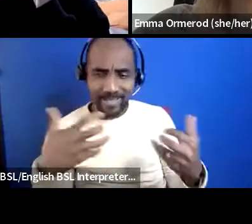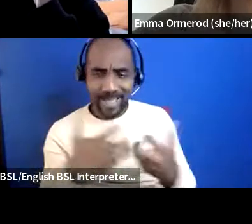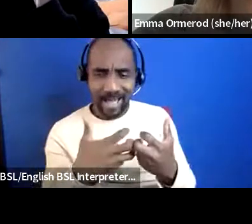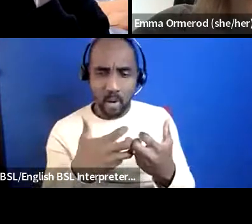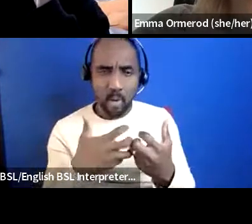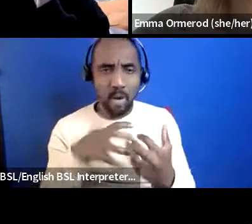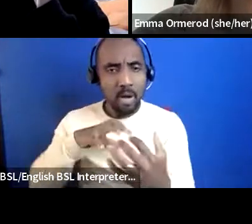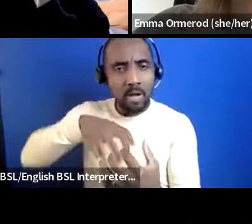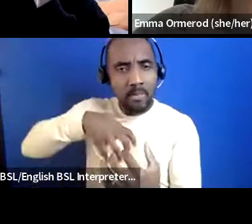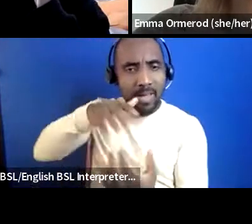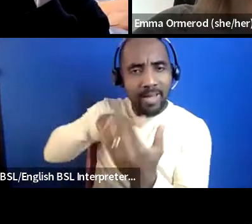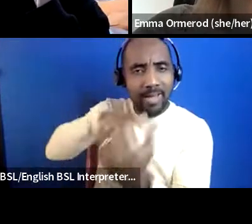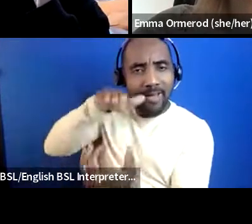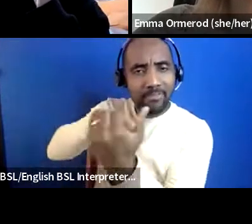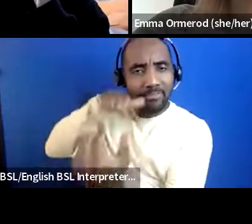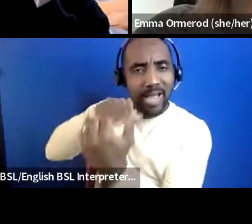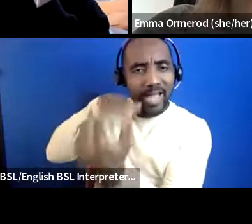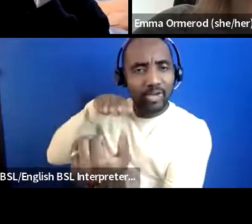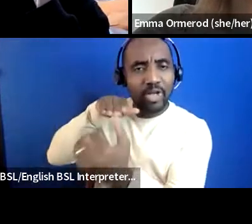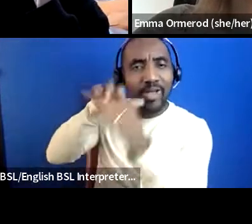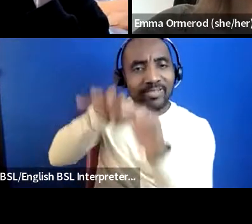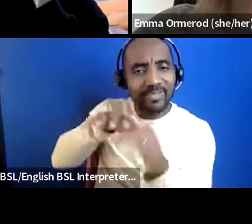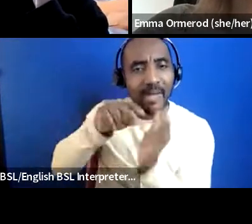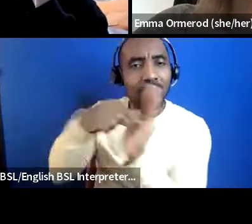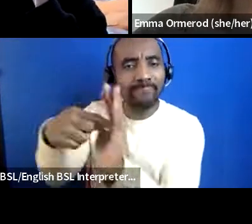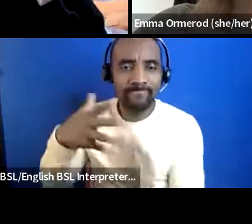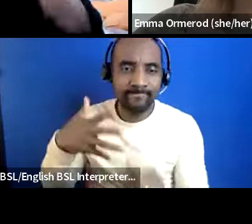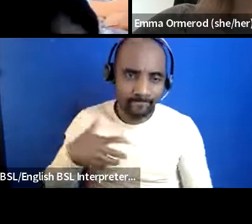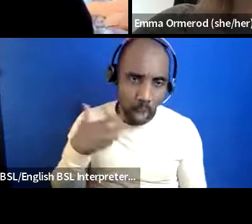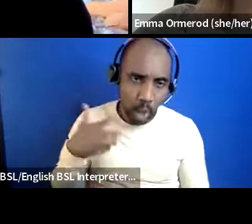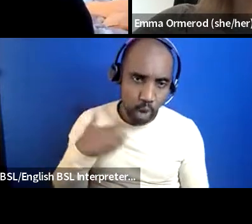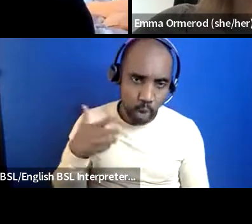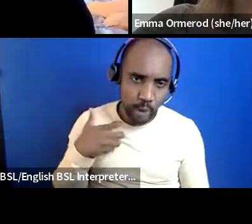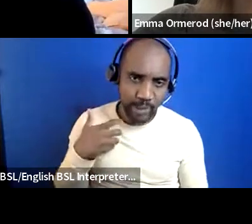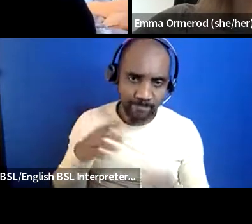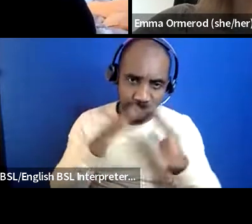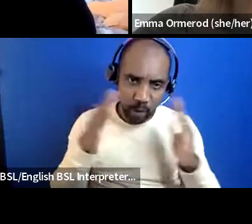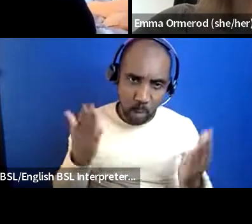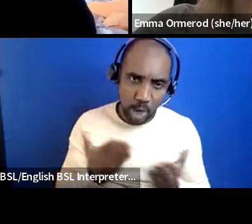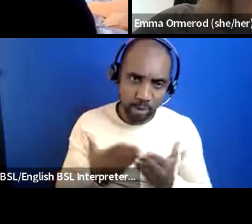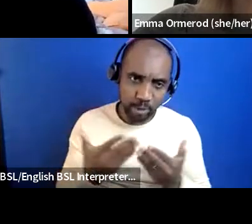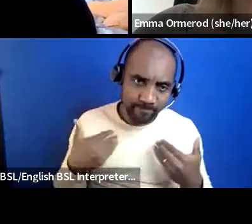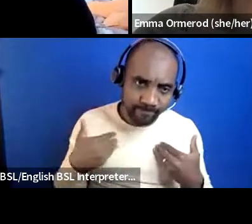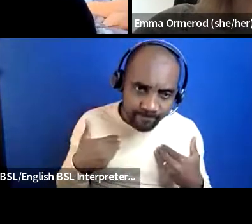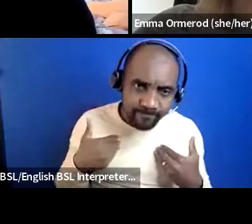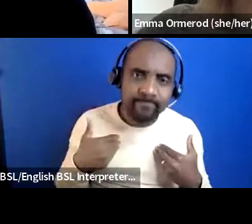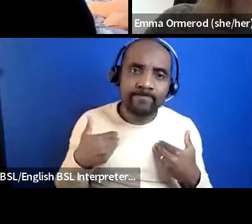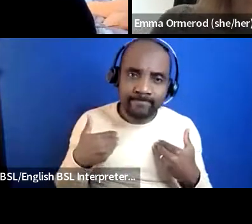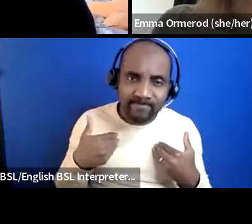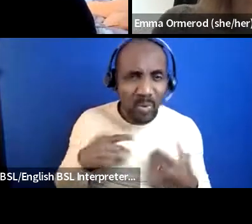really annoying as a person in the world because i'm like why am i having to figure out how i'm